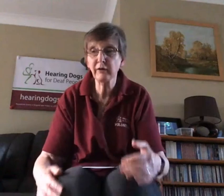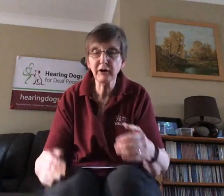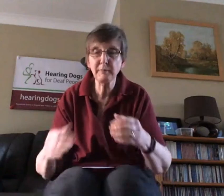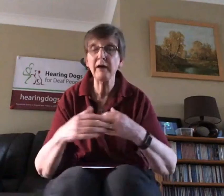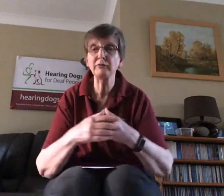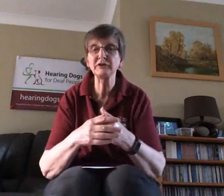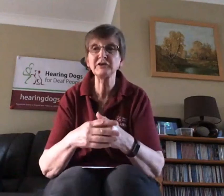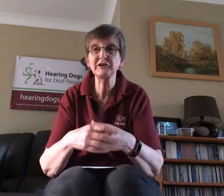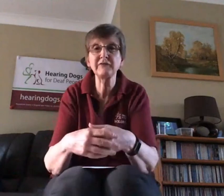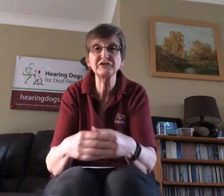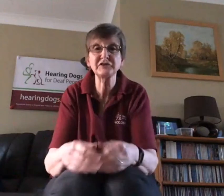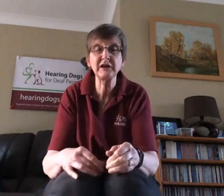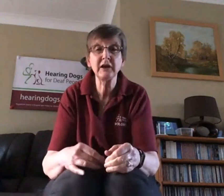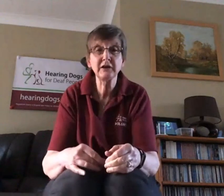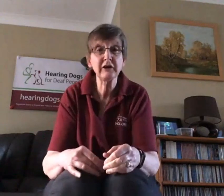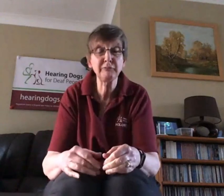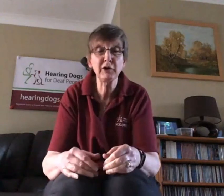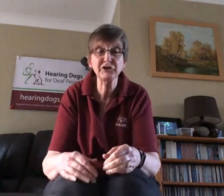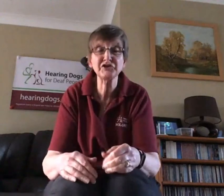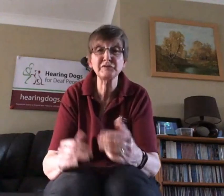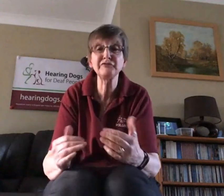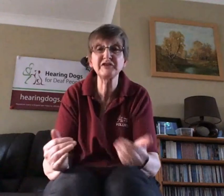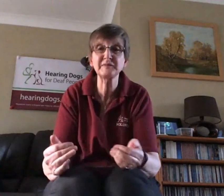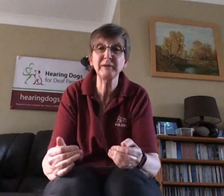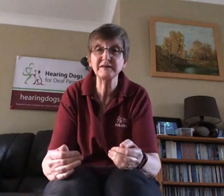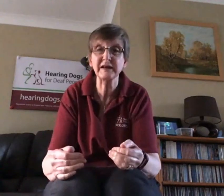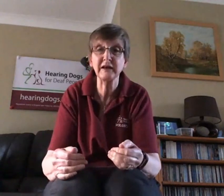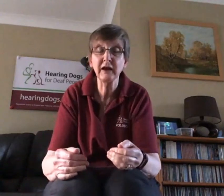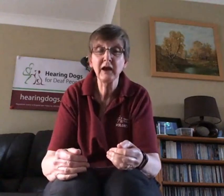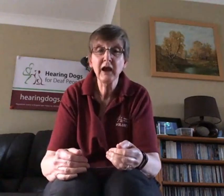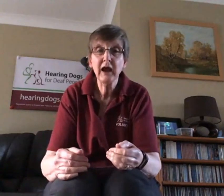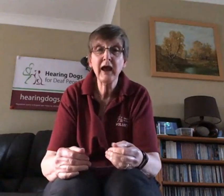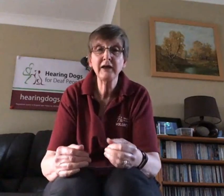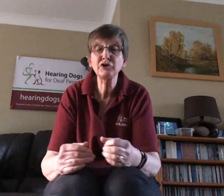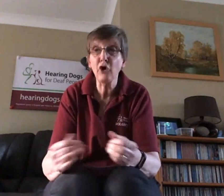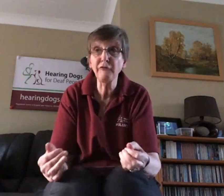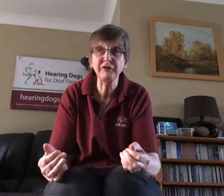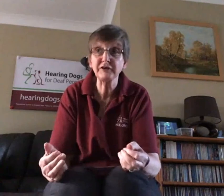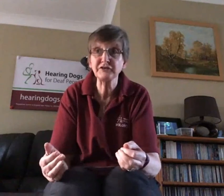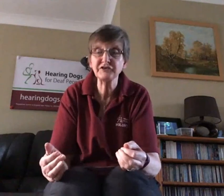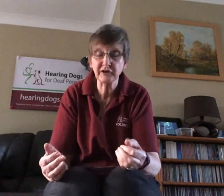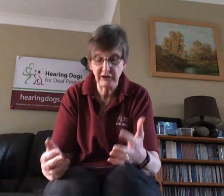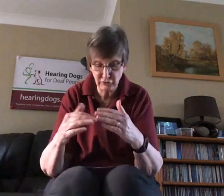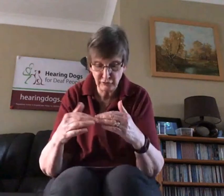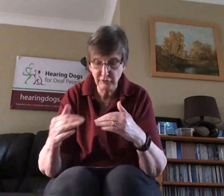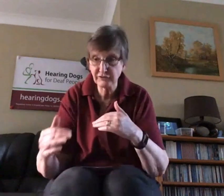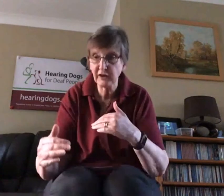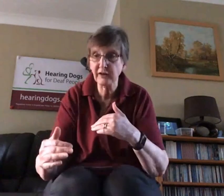they're out and about it gives the deaf person some visibility and confidence so that they